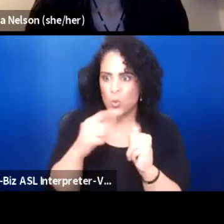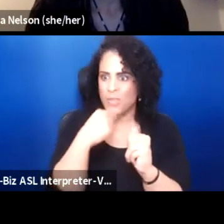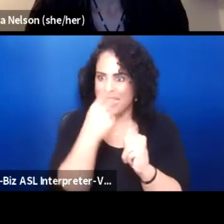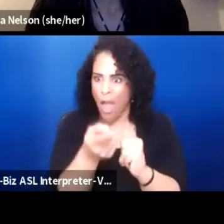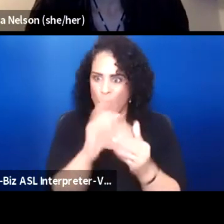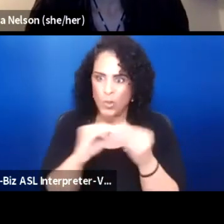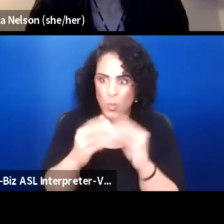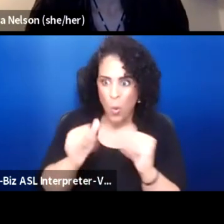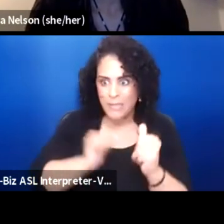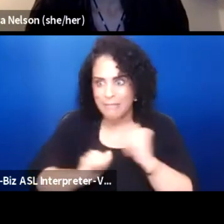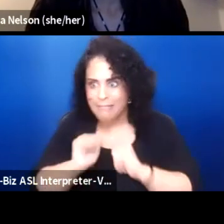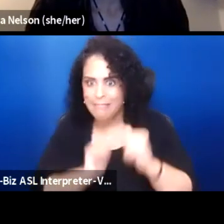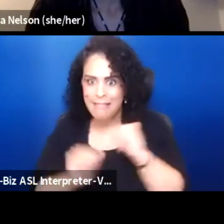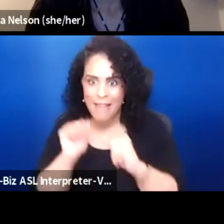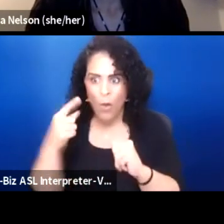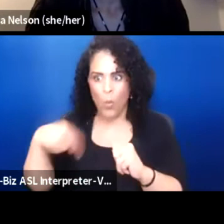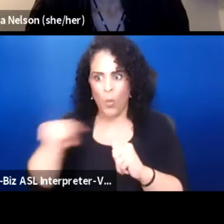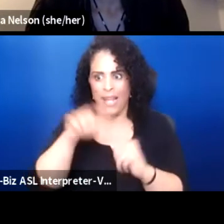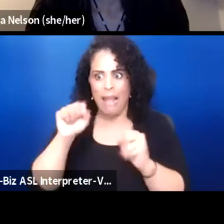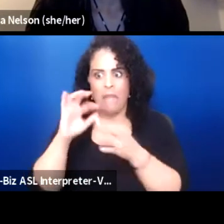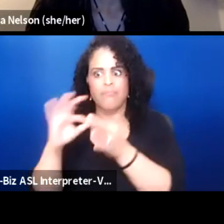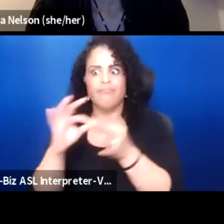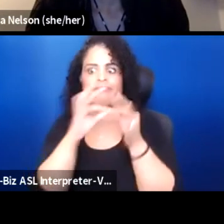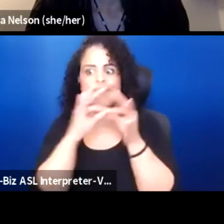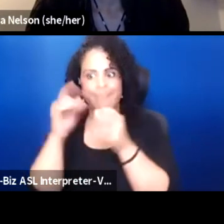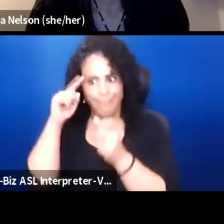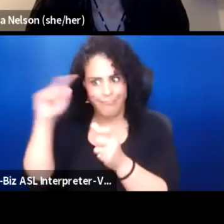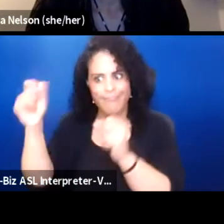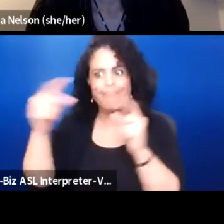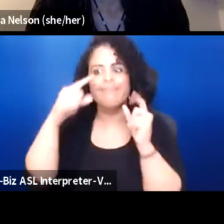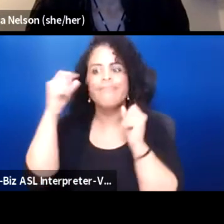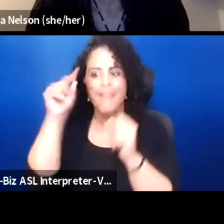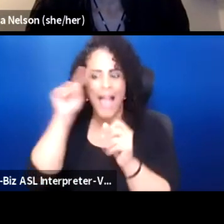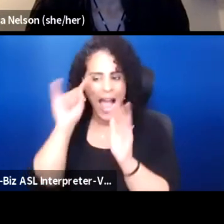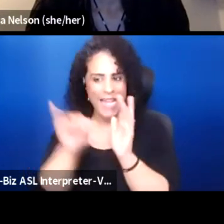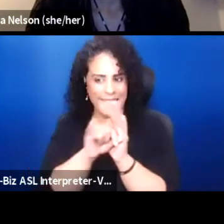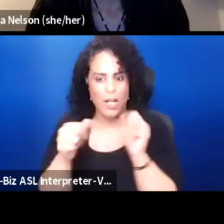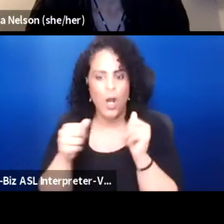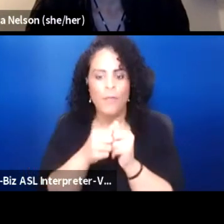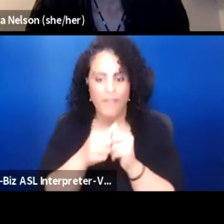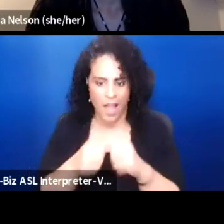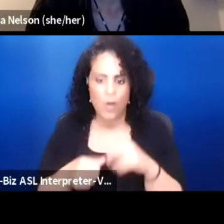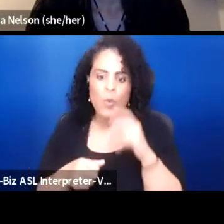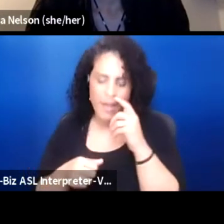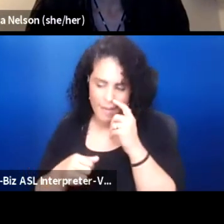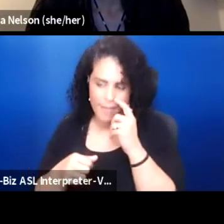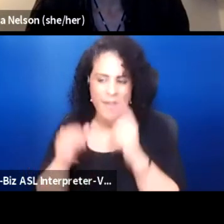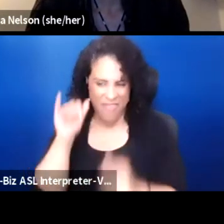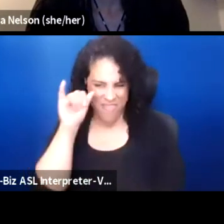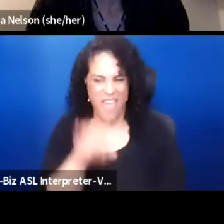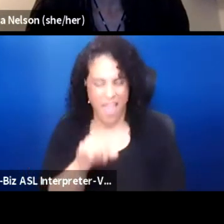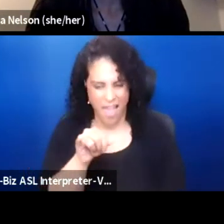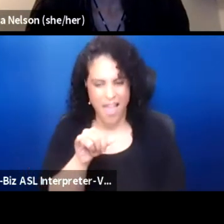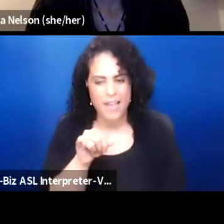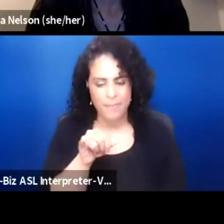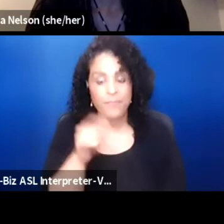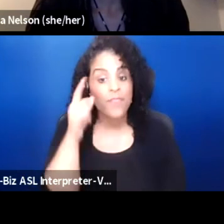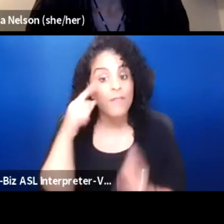that we might all identify with that, for example, my tribe, the Klallam people,